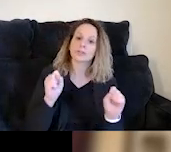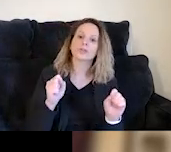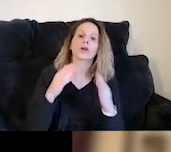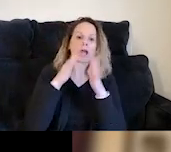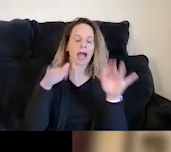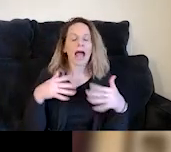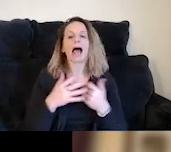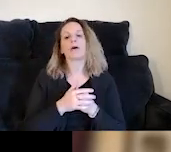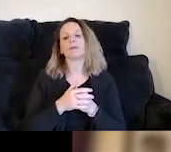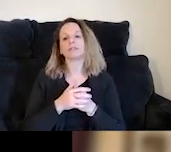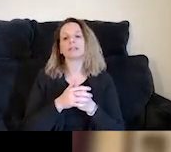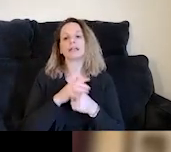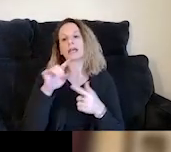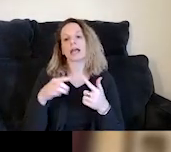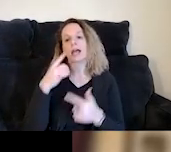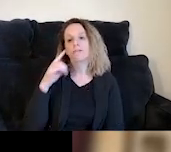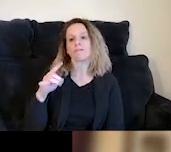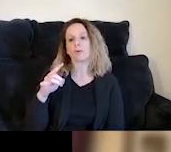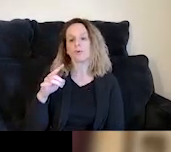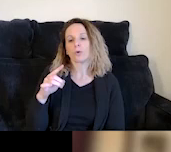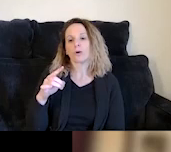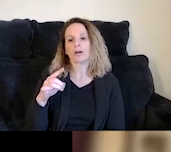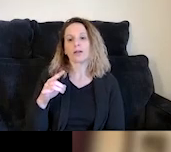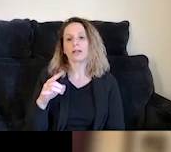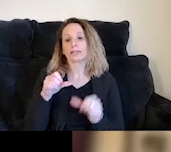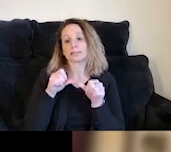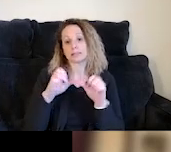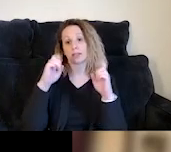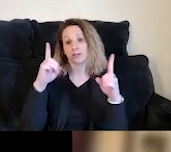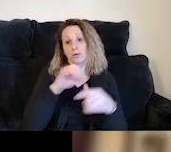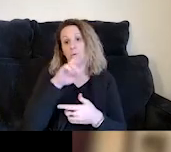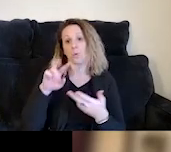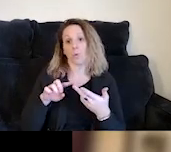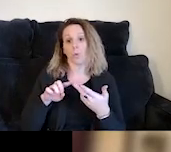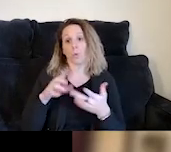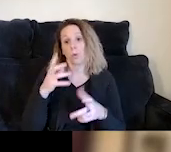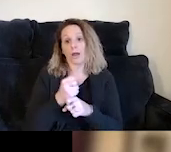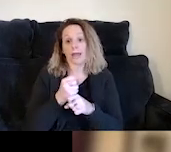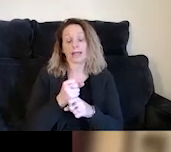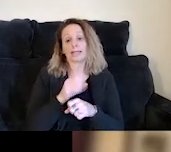and on furthering, either furthering their education and/or landing a sustainable job.